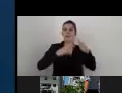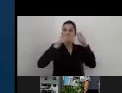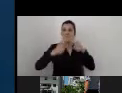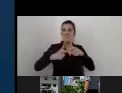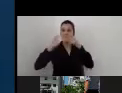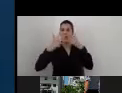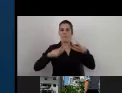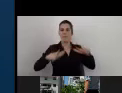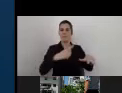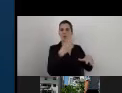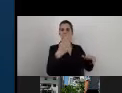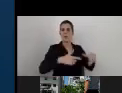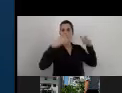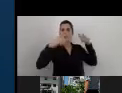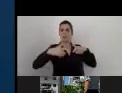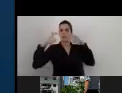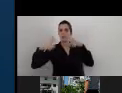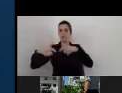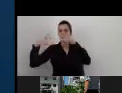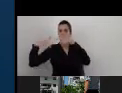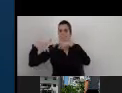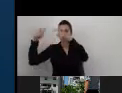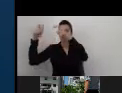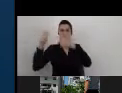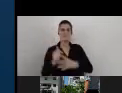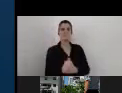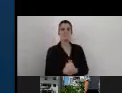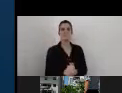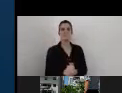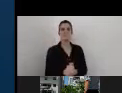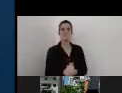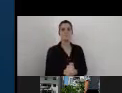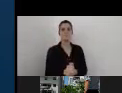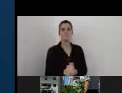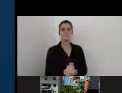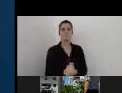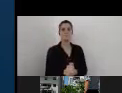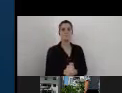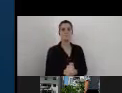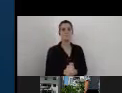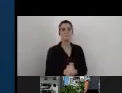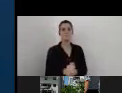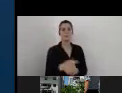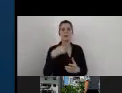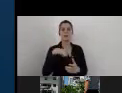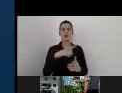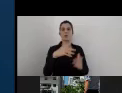so we could face what was the priority building at the campus.